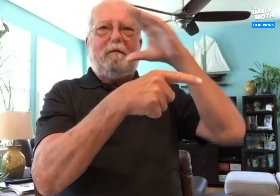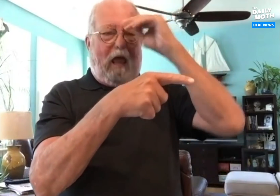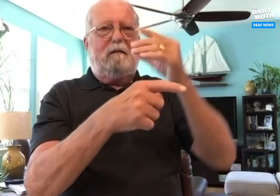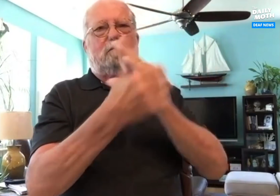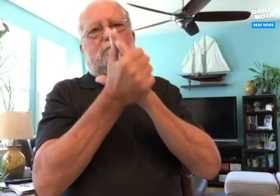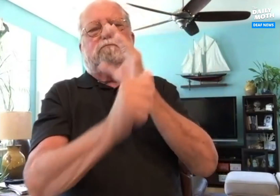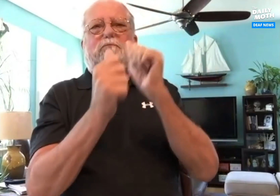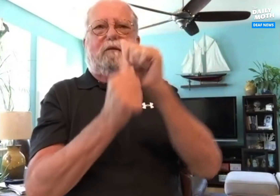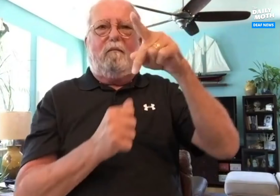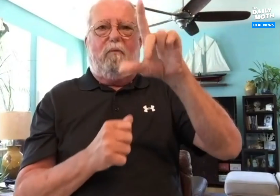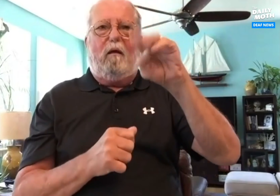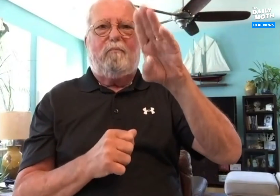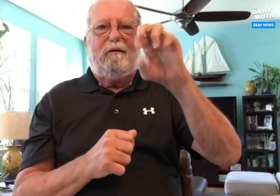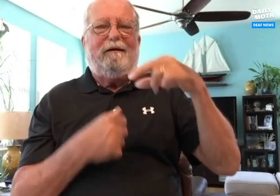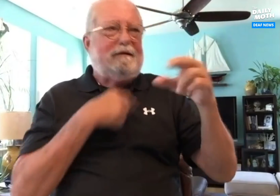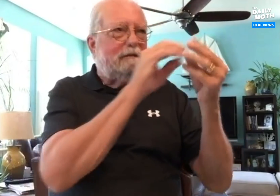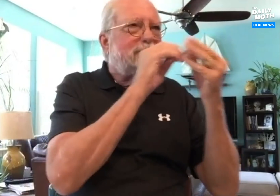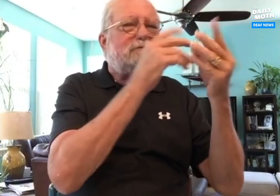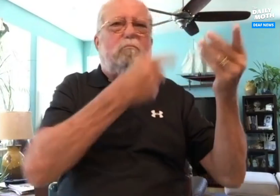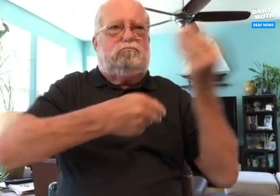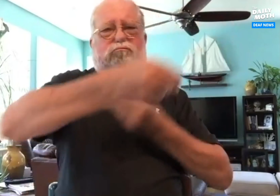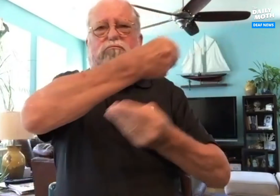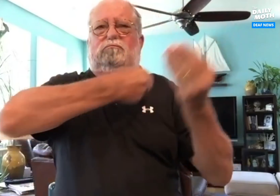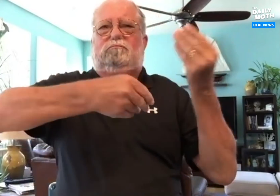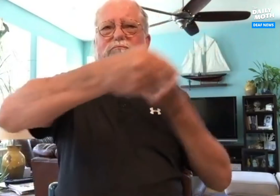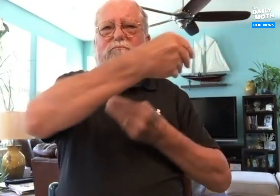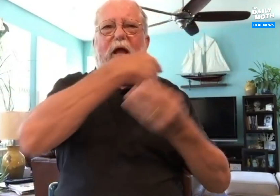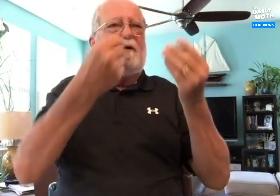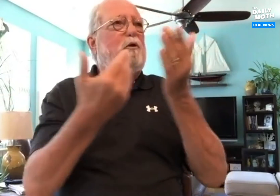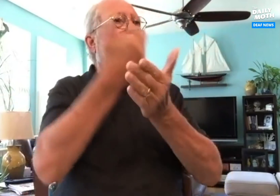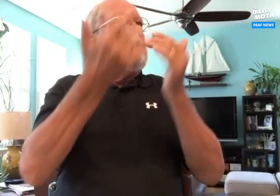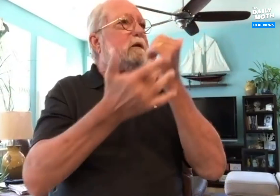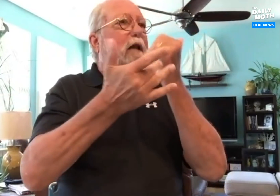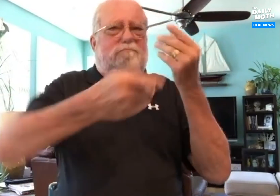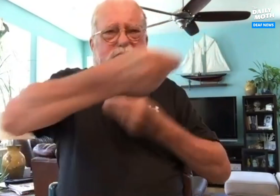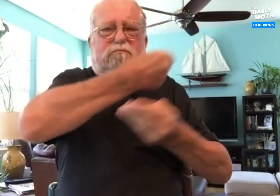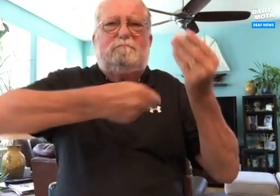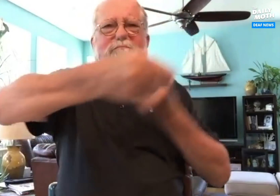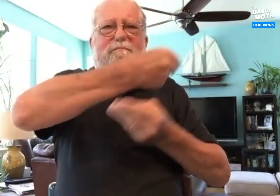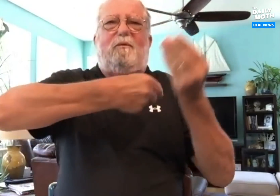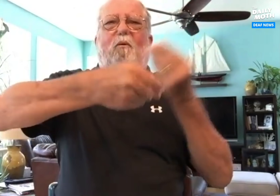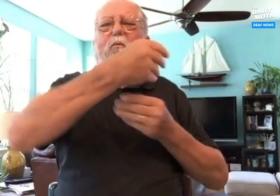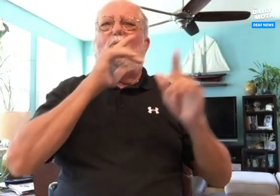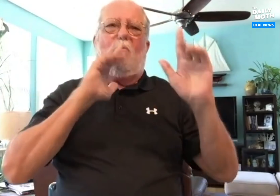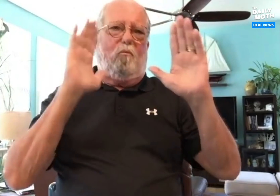a lot about the plumbing. I can work with that friend and that's how we all have something to offer to each other.